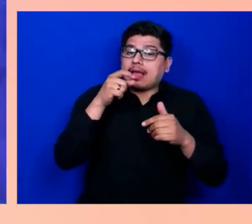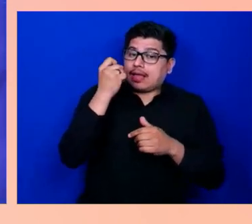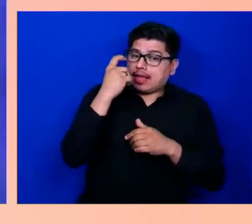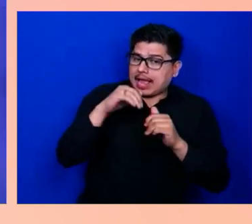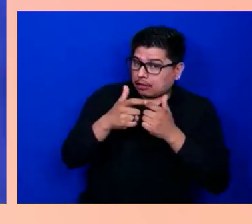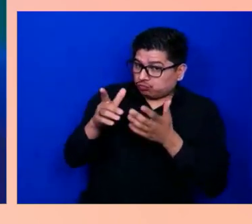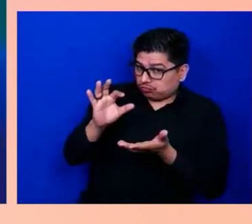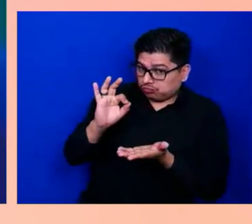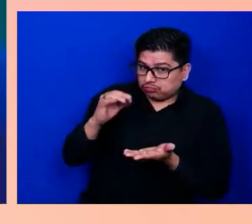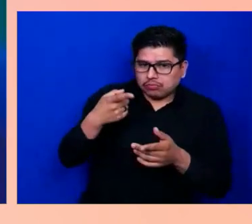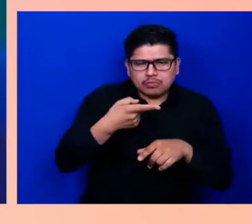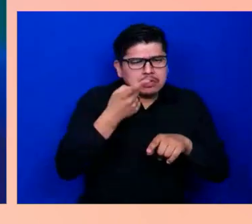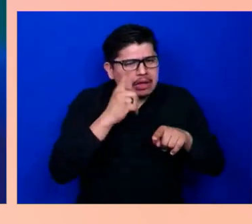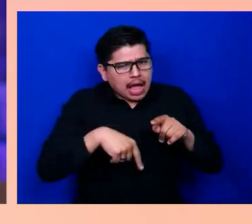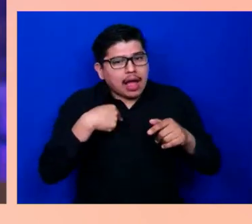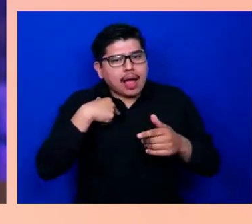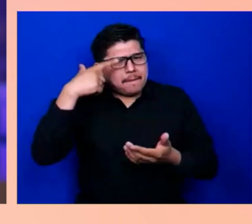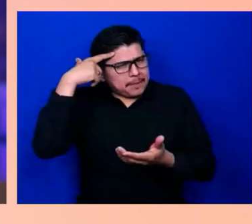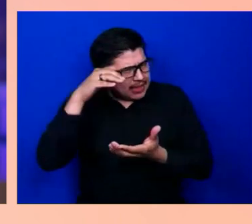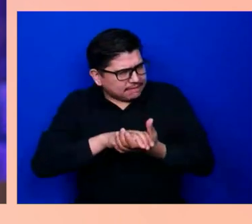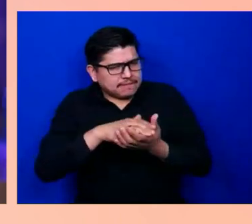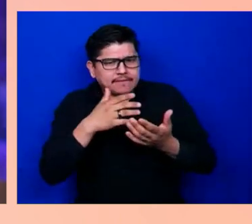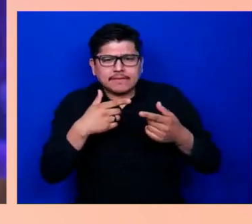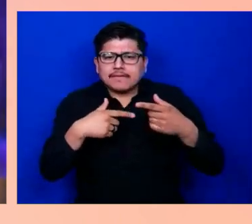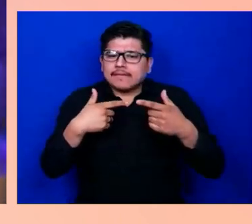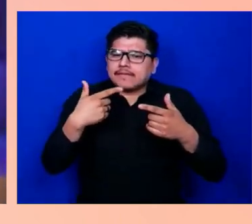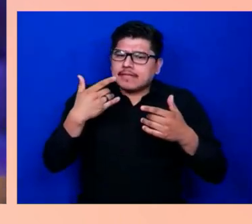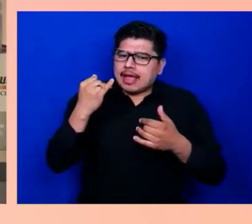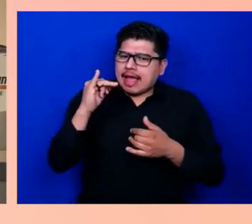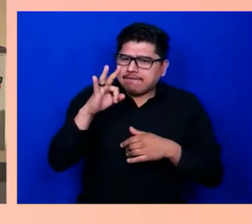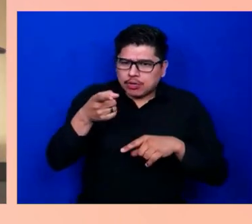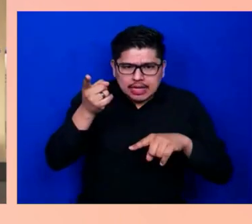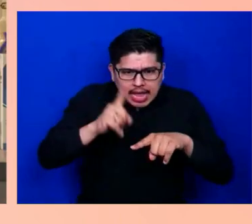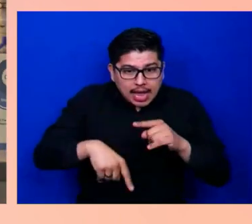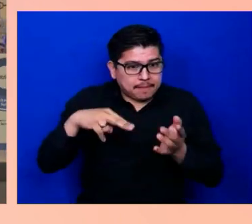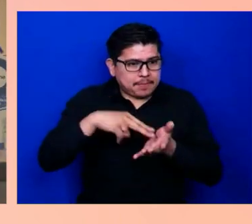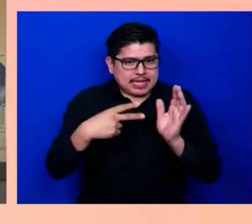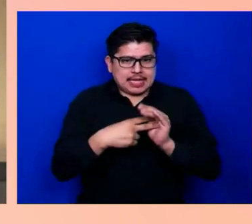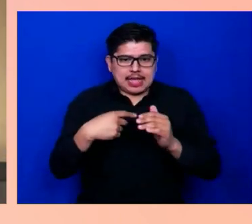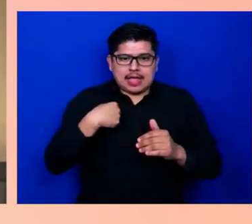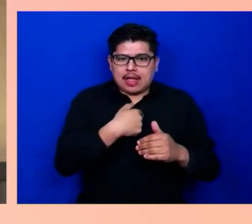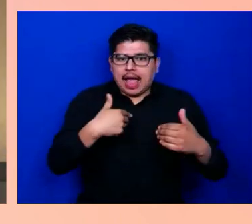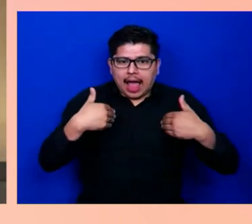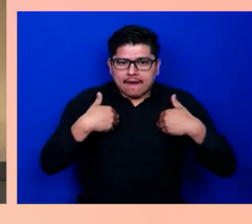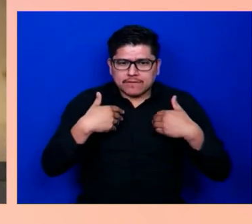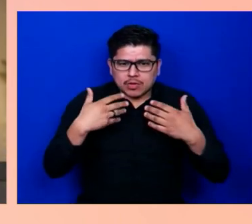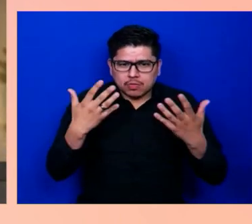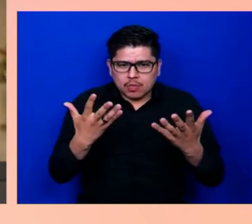you can't. 'Cause our bar codes have enhanced into access codes that speak when you scan.